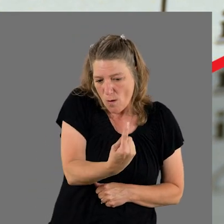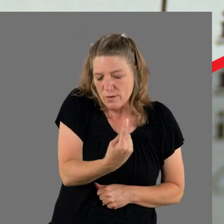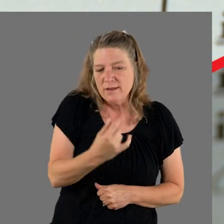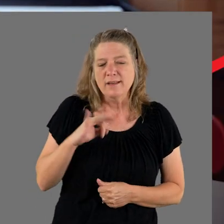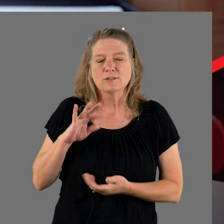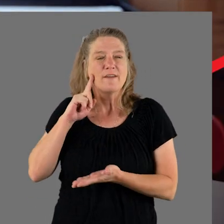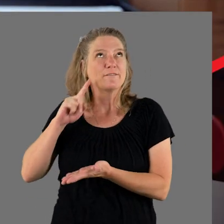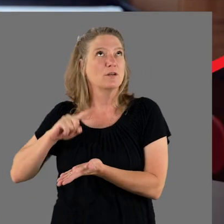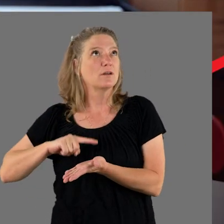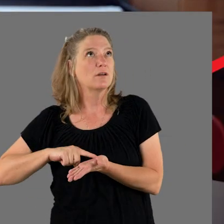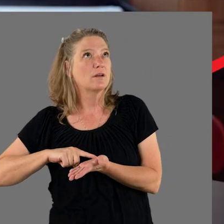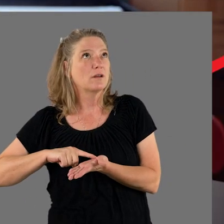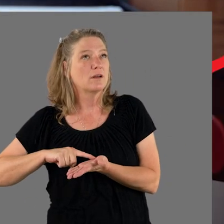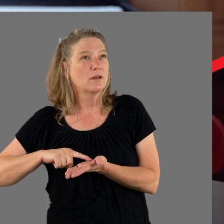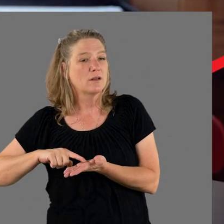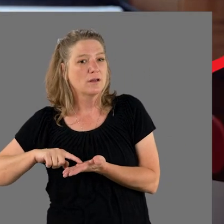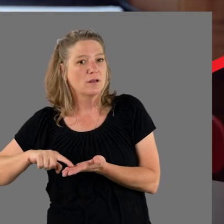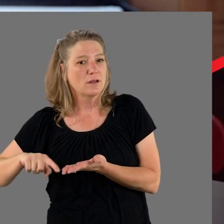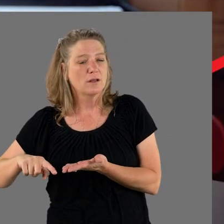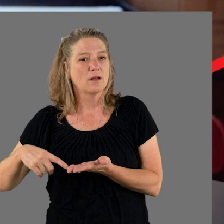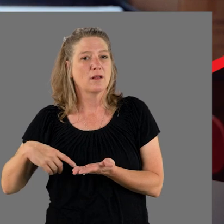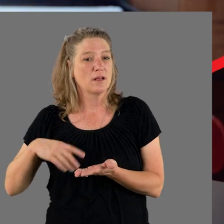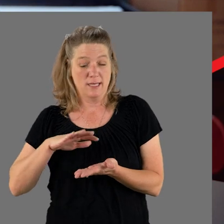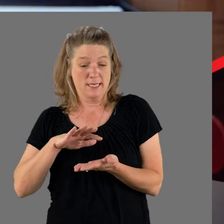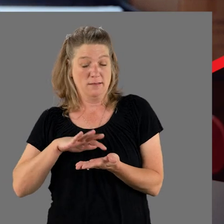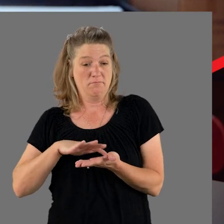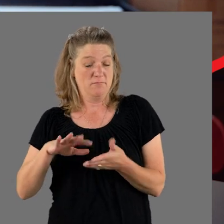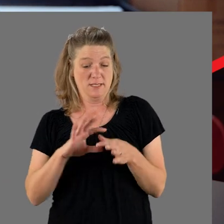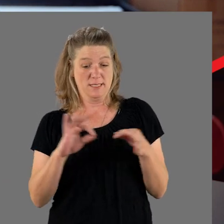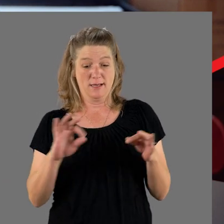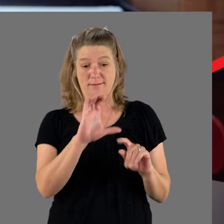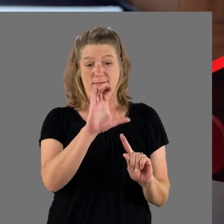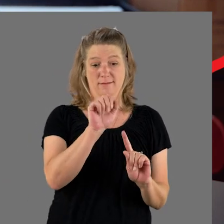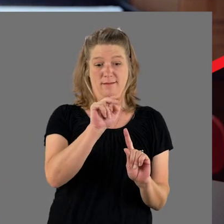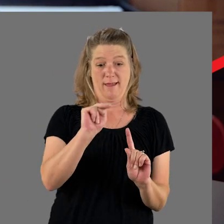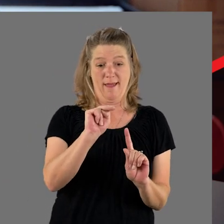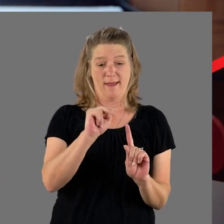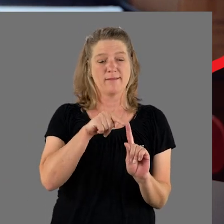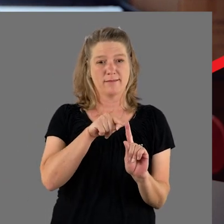So someone reading braille and they read a sentence that has the word can in it,